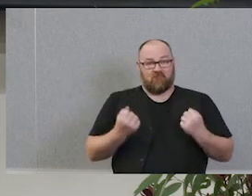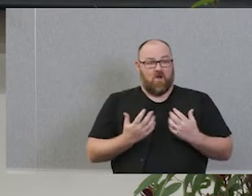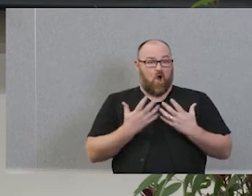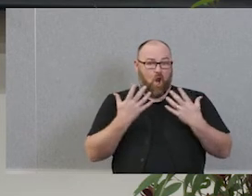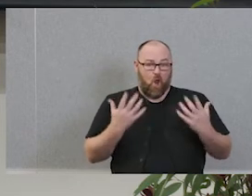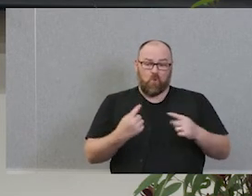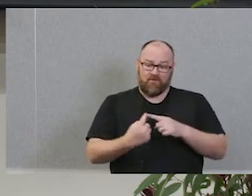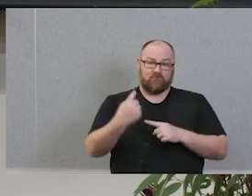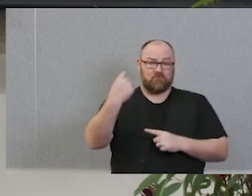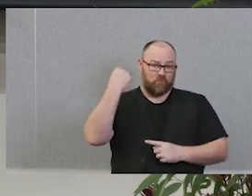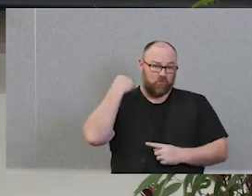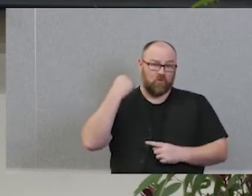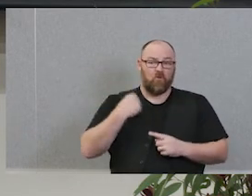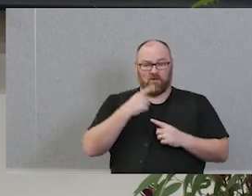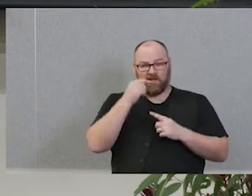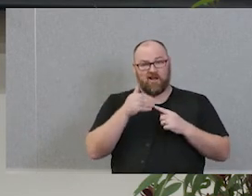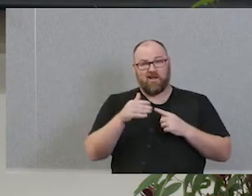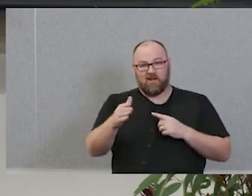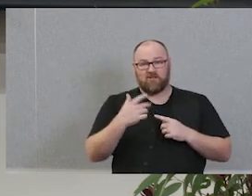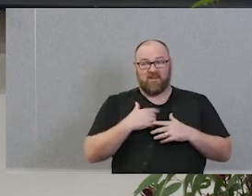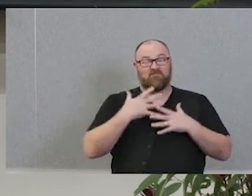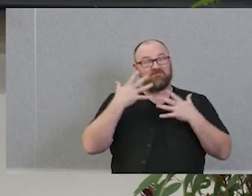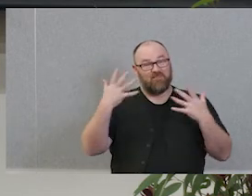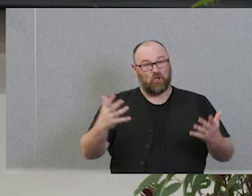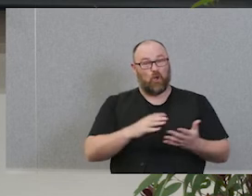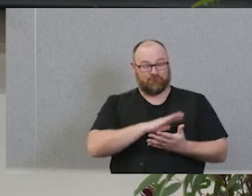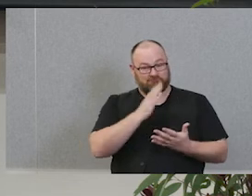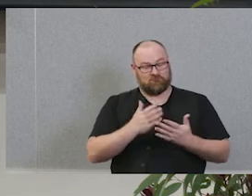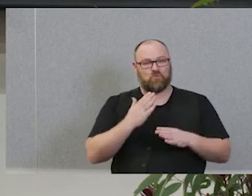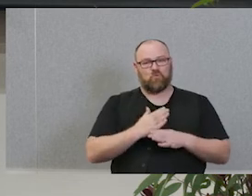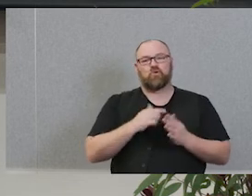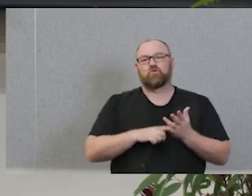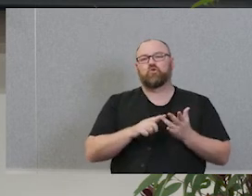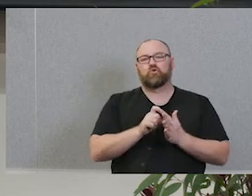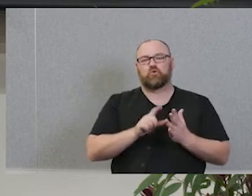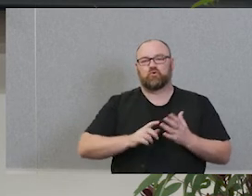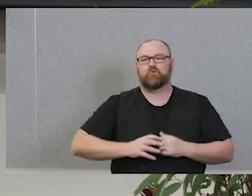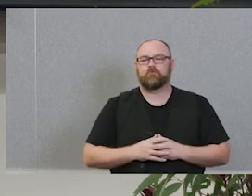done and a lot more to do. I'd like to acknowledge all of the team that has made this happens.